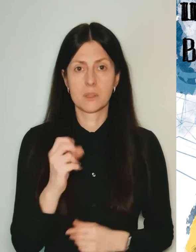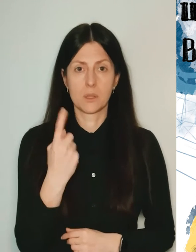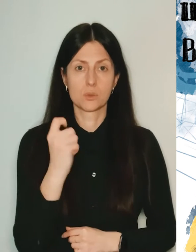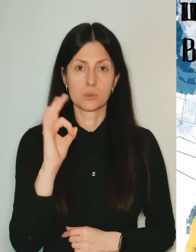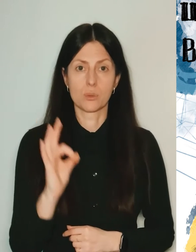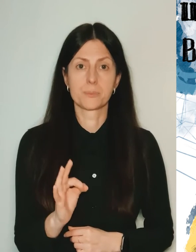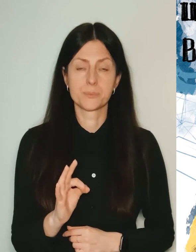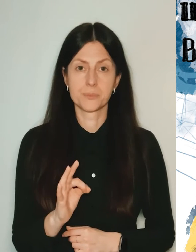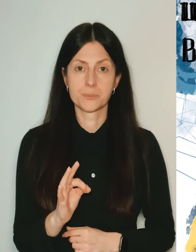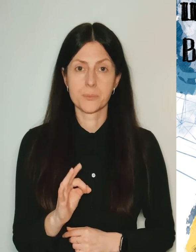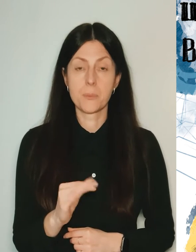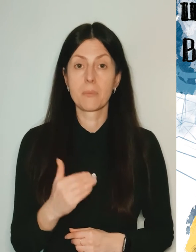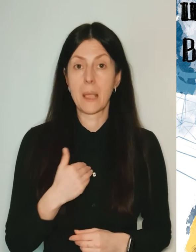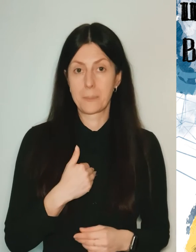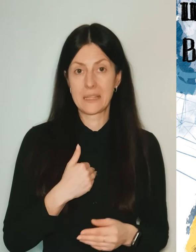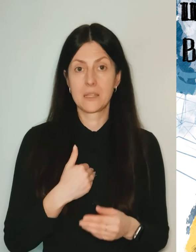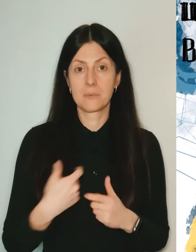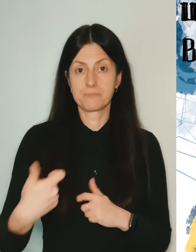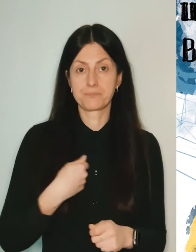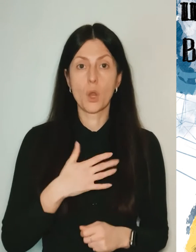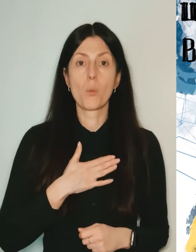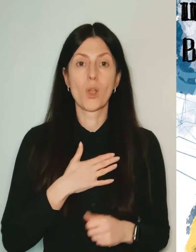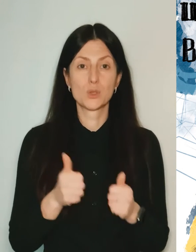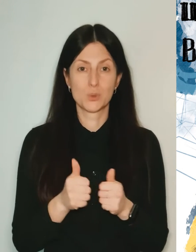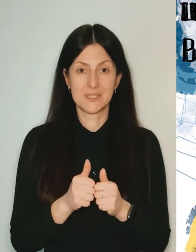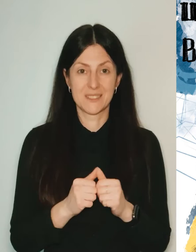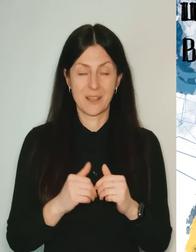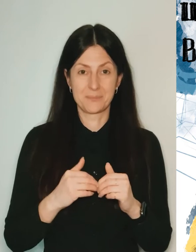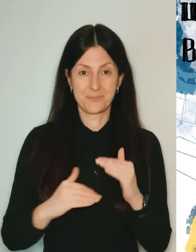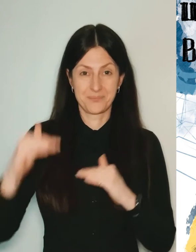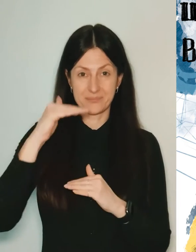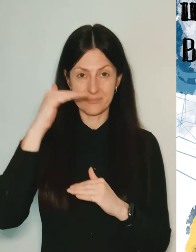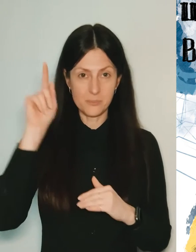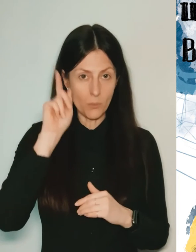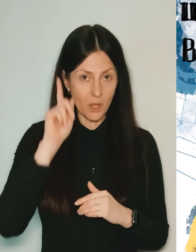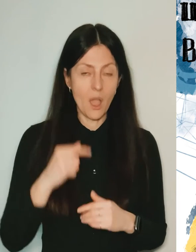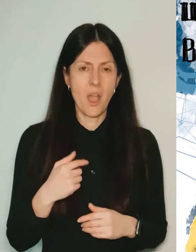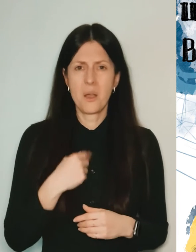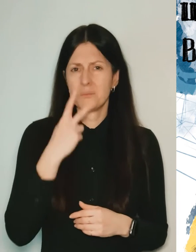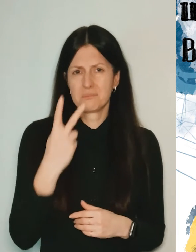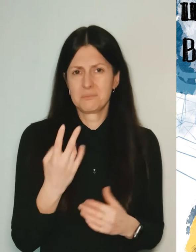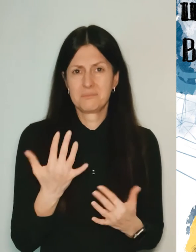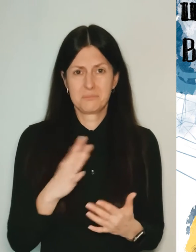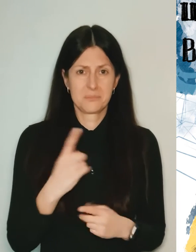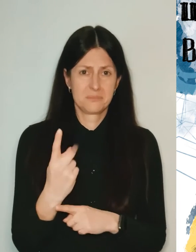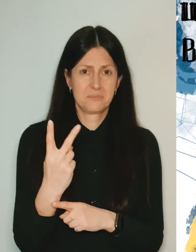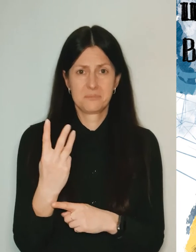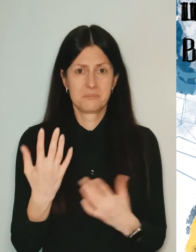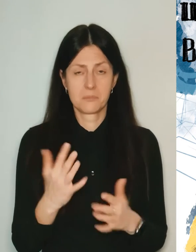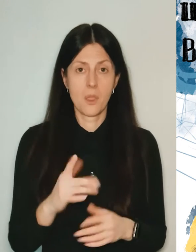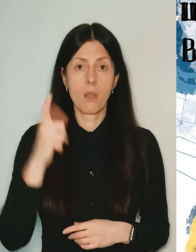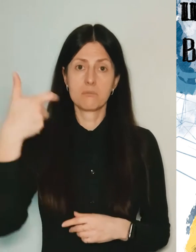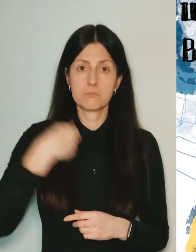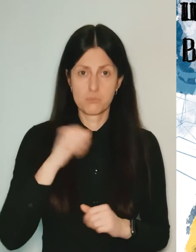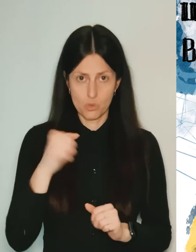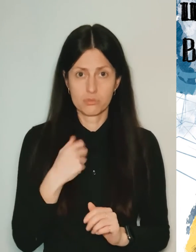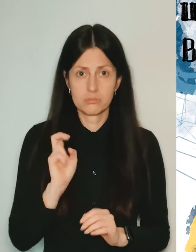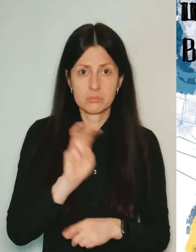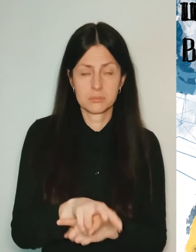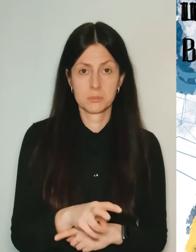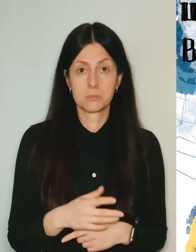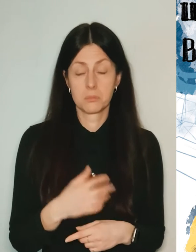My upstairs neighbor, whom we've only seen a few times, wrote to me saying, "Can I come to you?" I said, of course.